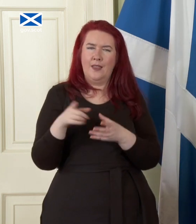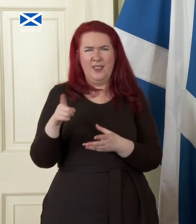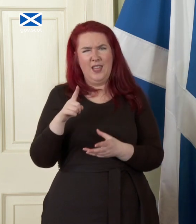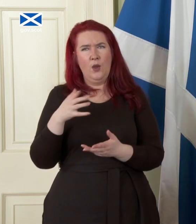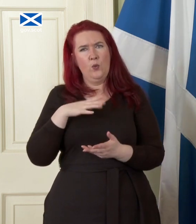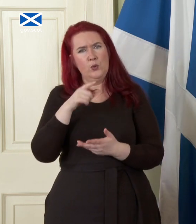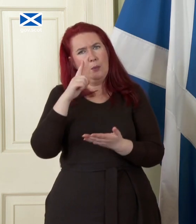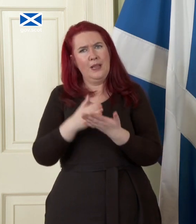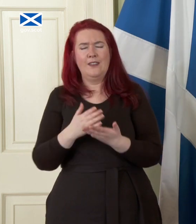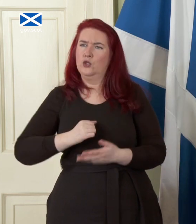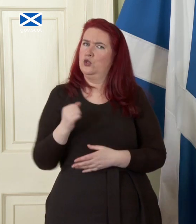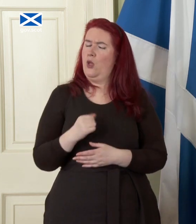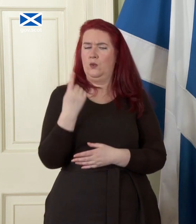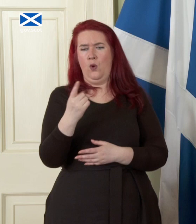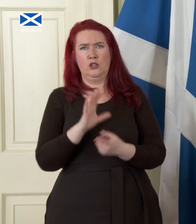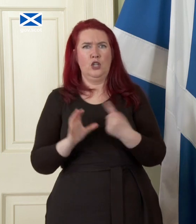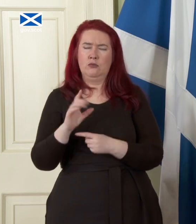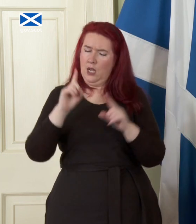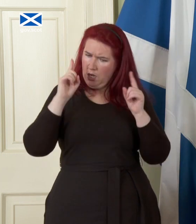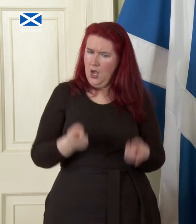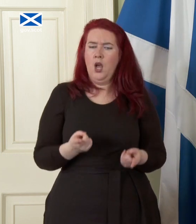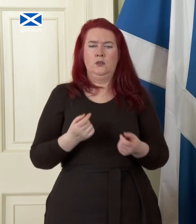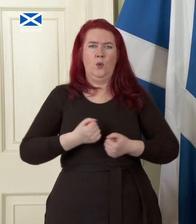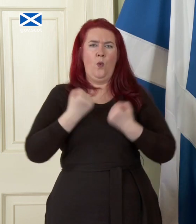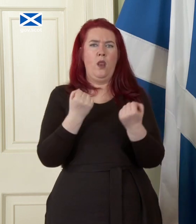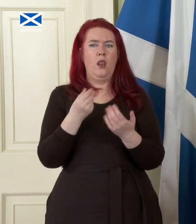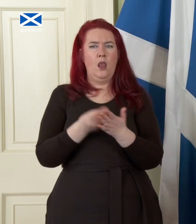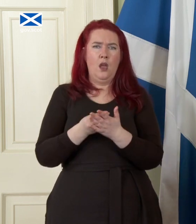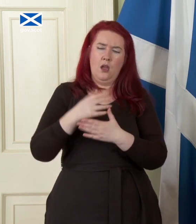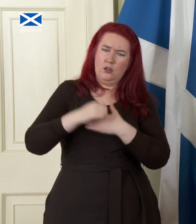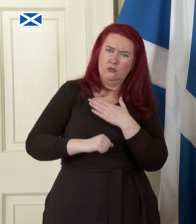the only country in the face of the planet that can't have a currency Arrangement that works